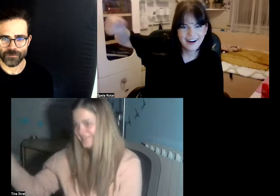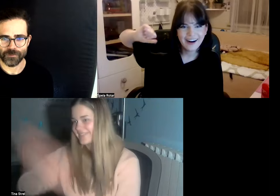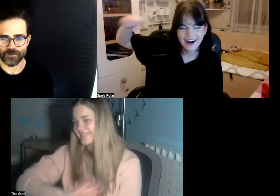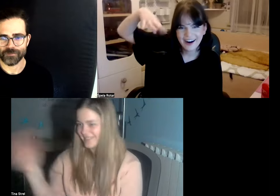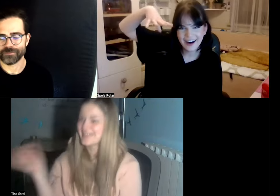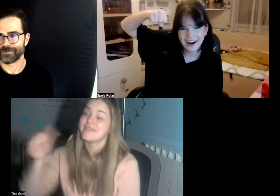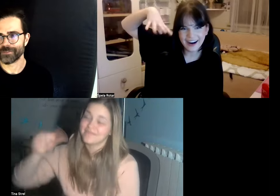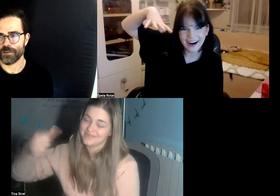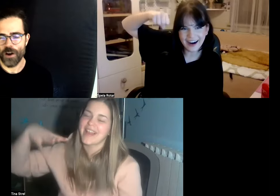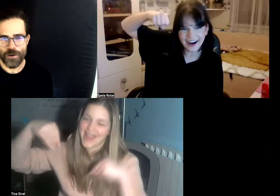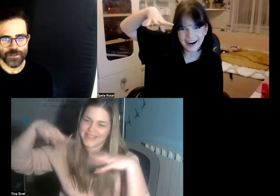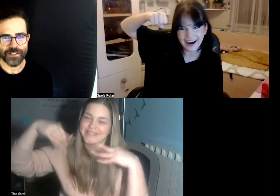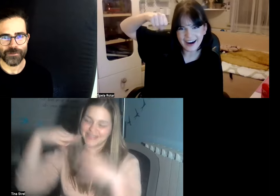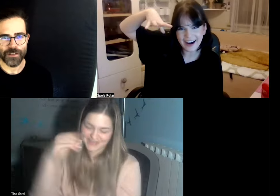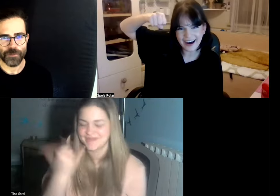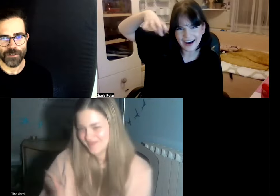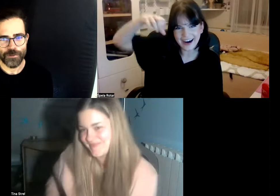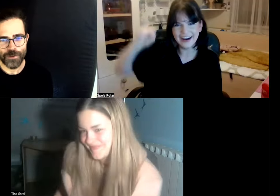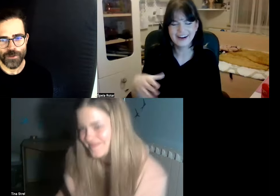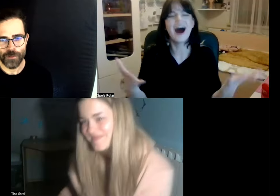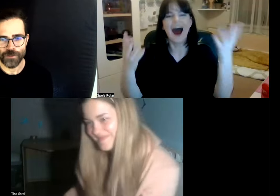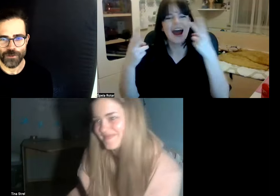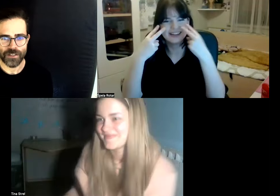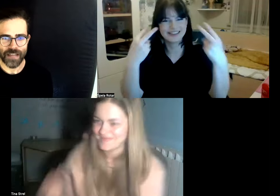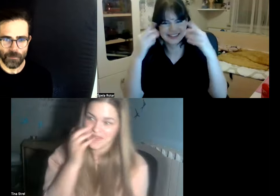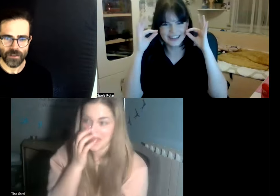grows in the way I'm pretty rude I mean you shouldn't talk